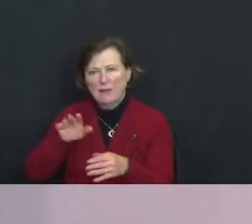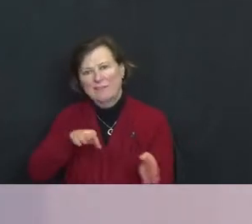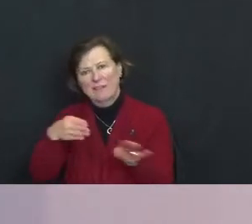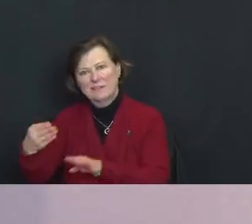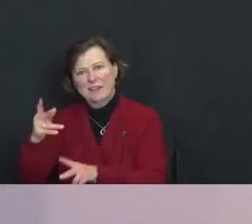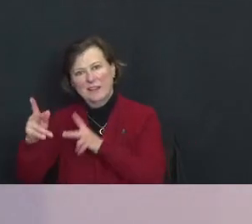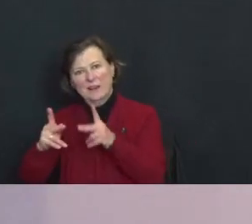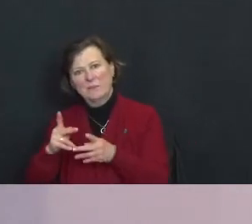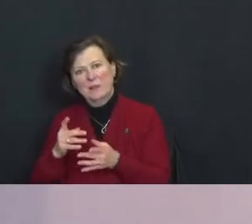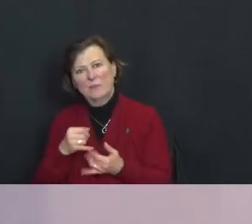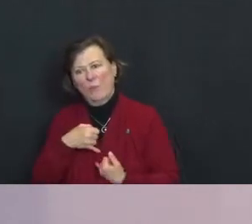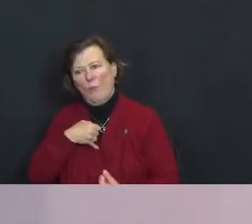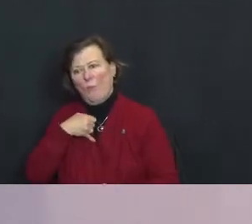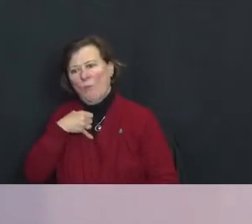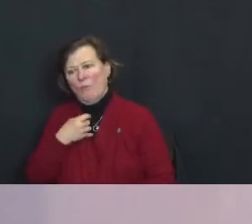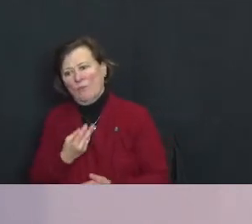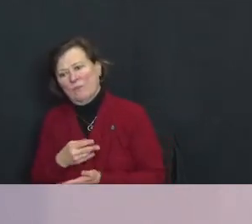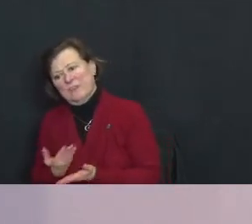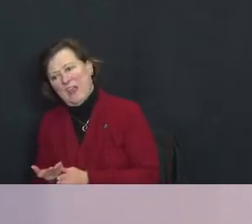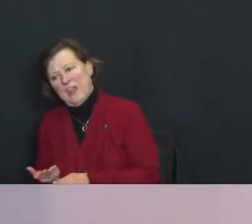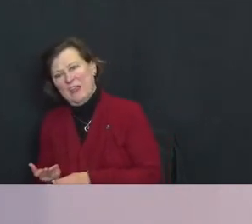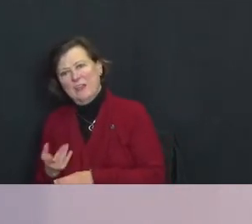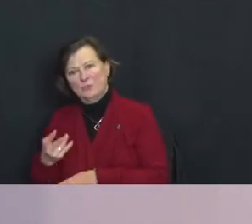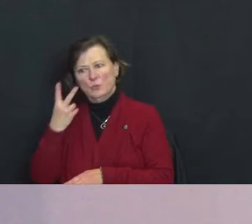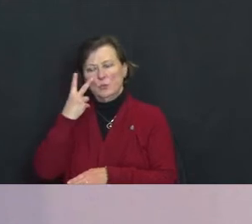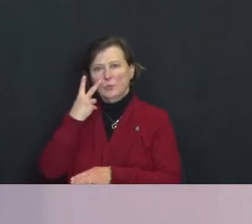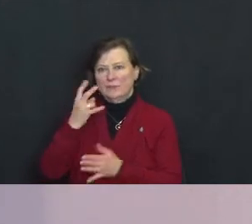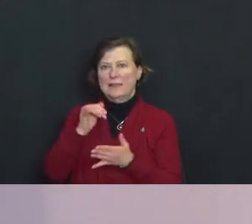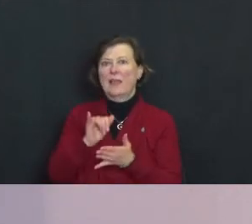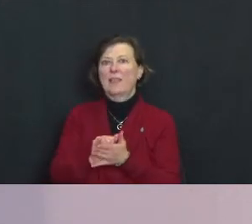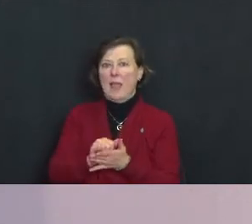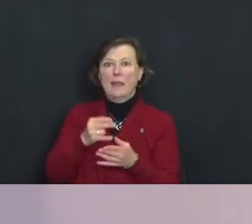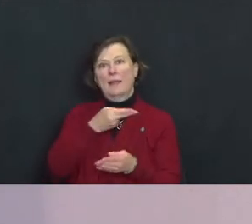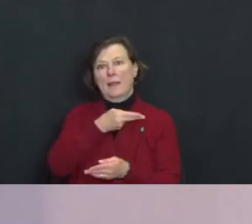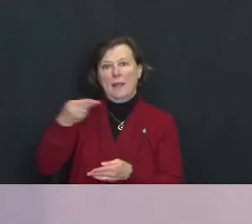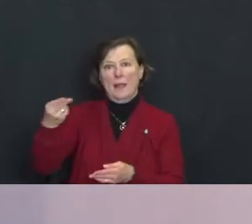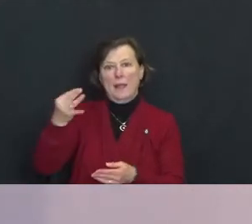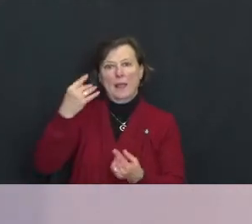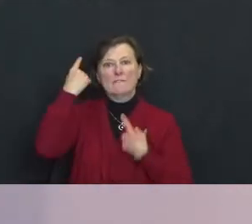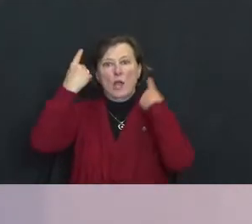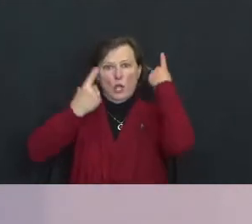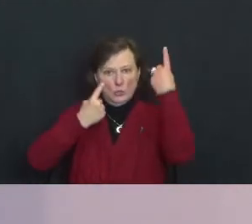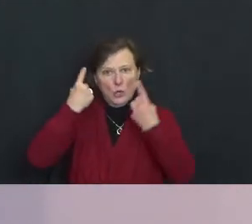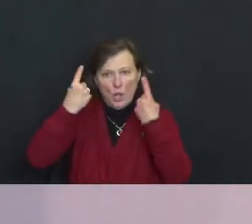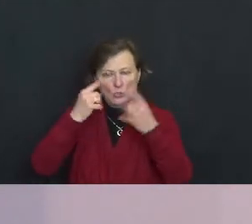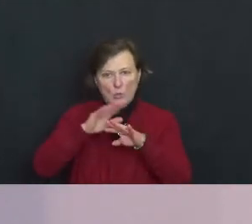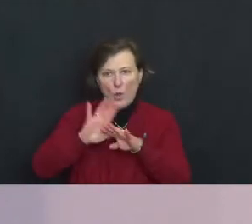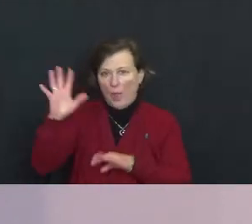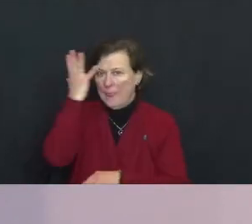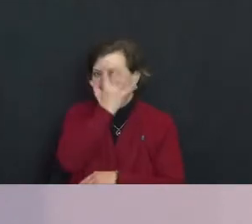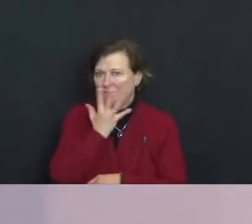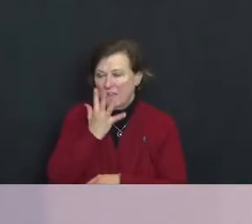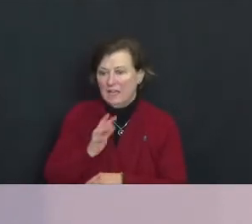And you see that stricken hell of conscience look on their faces - on some of their faces.